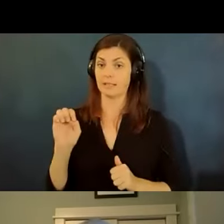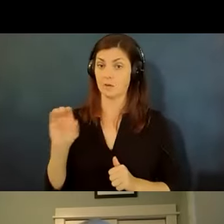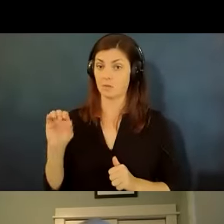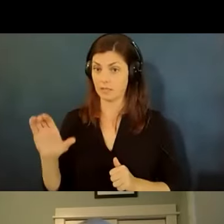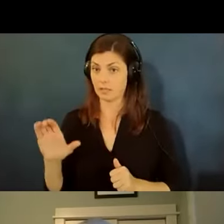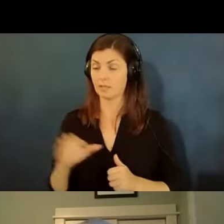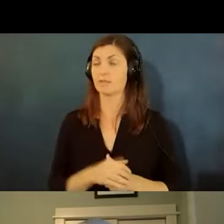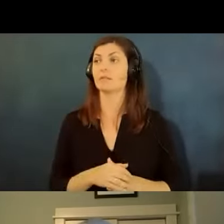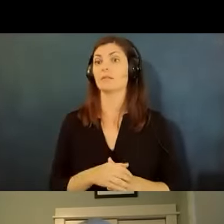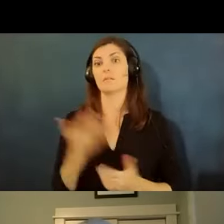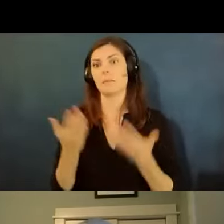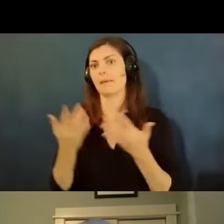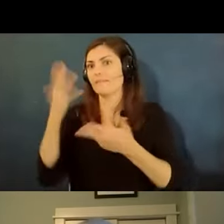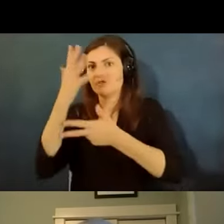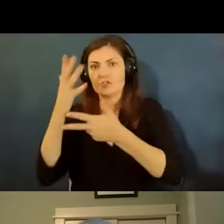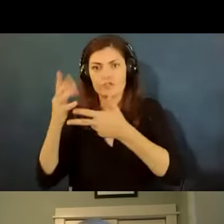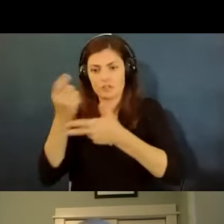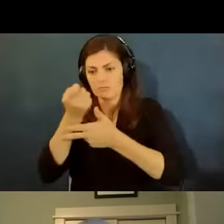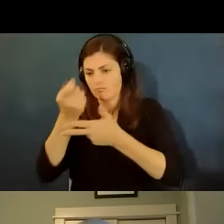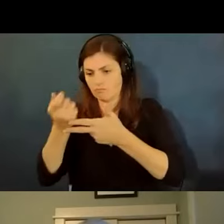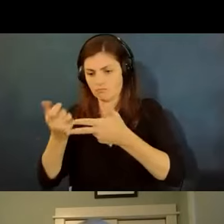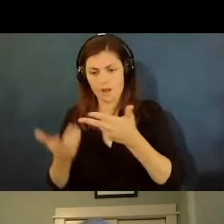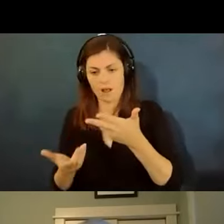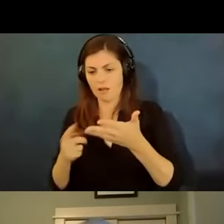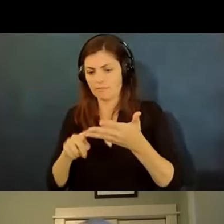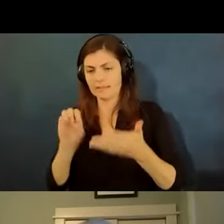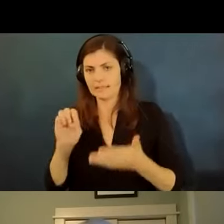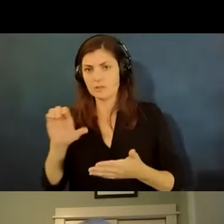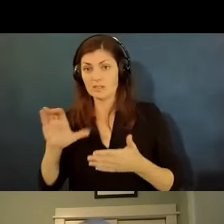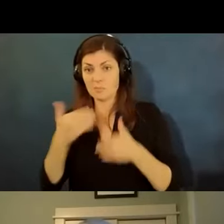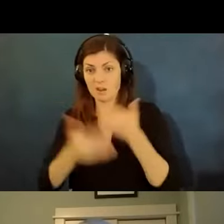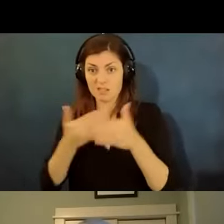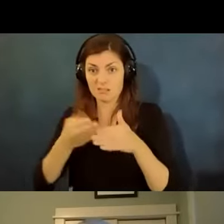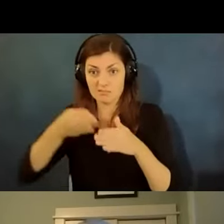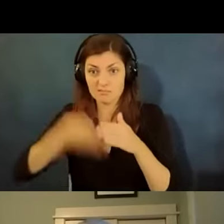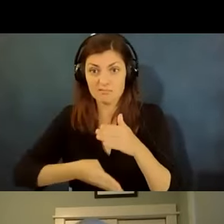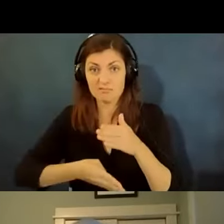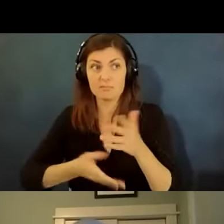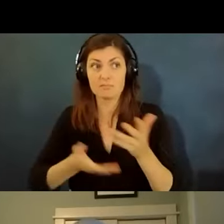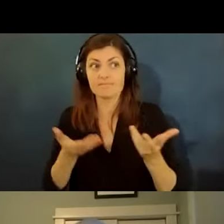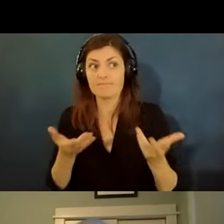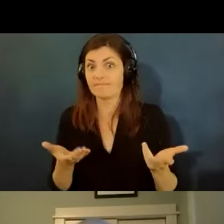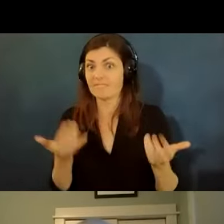they've done all that and the eeoc process is over and they need they and nothing is resolved